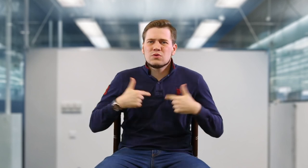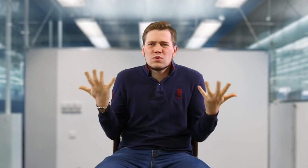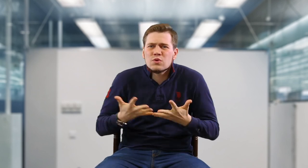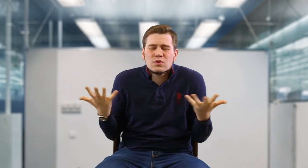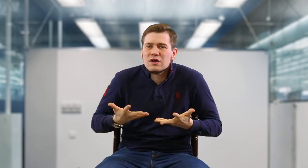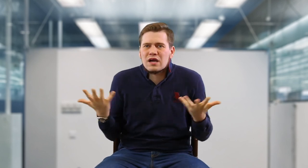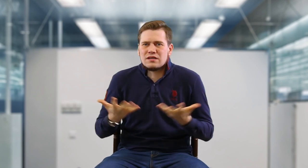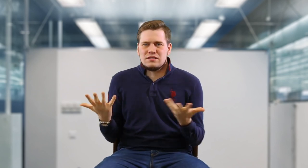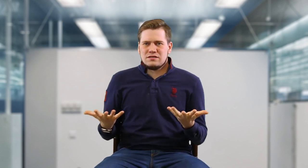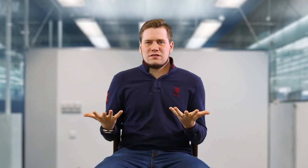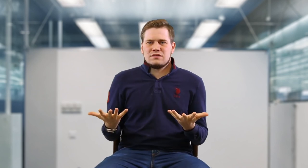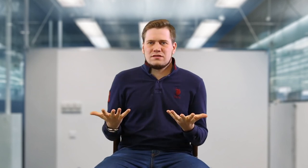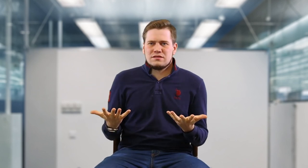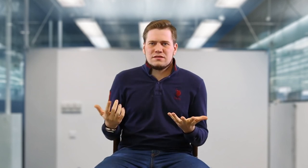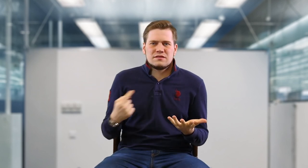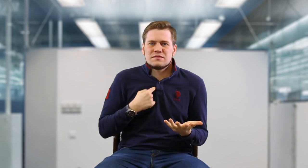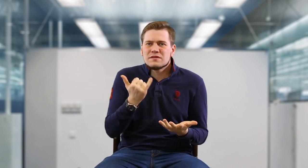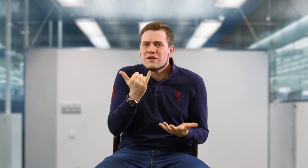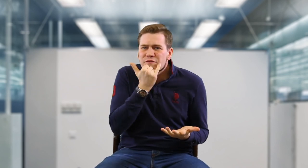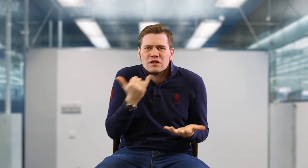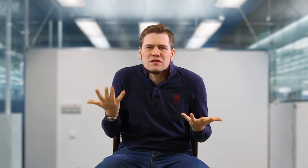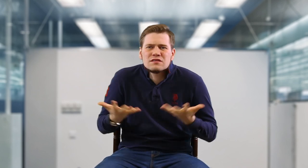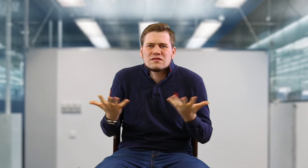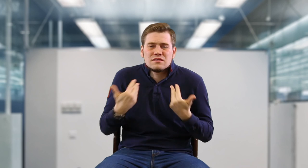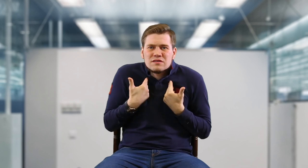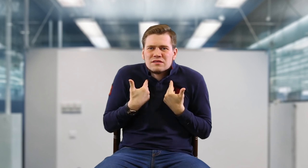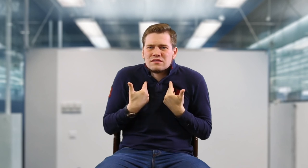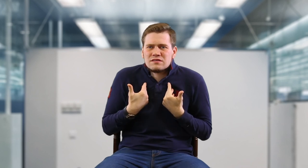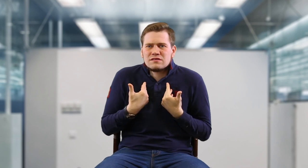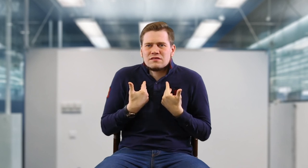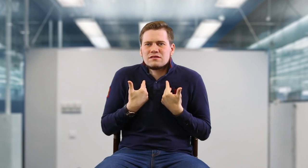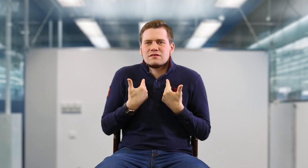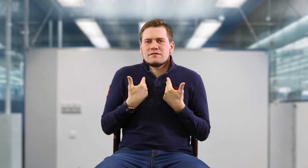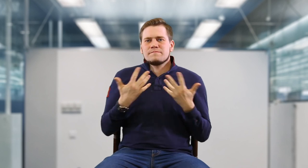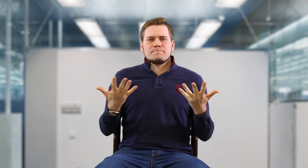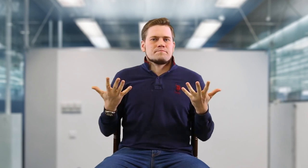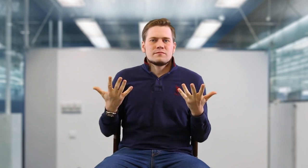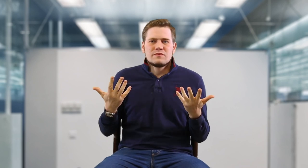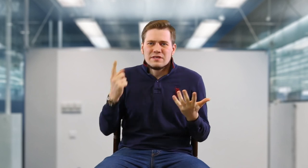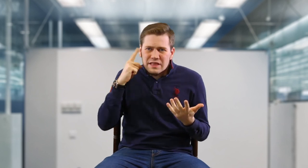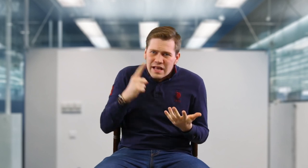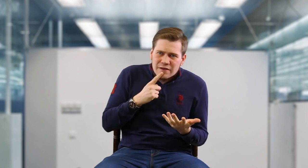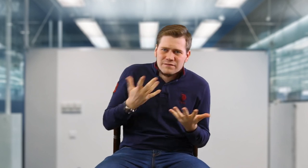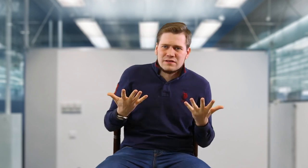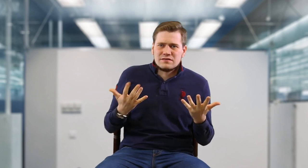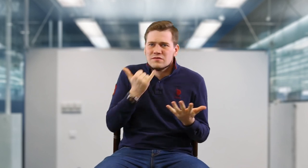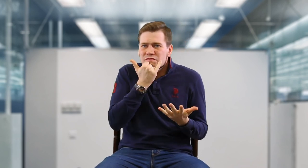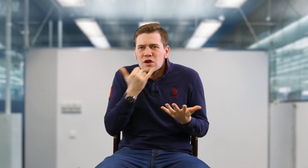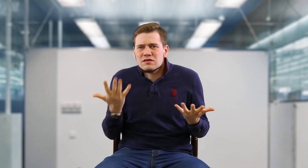[Deaf Man]: What have I done wrong? Is it because of my deafness